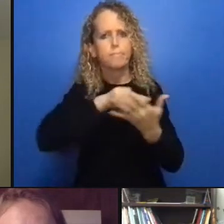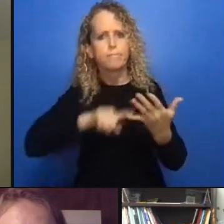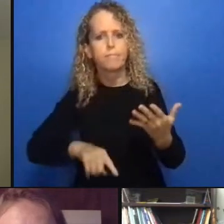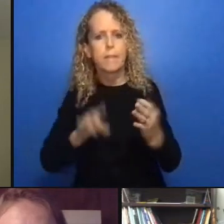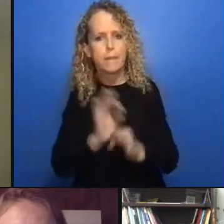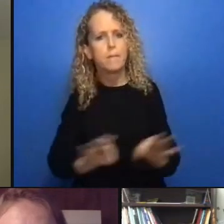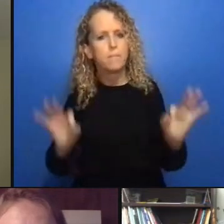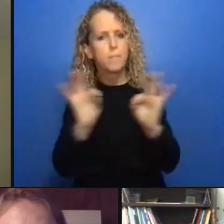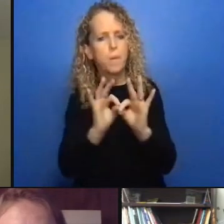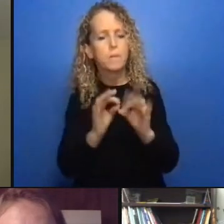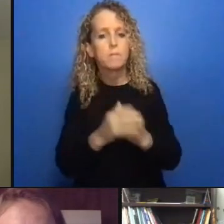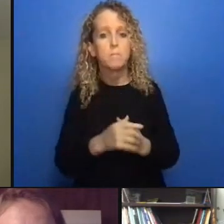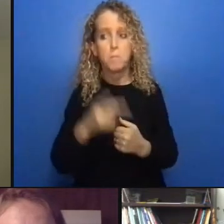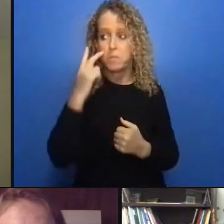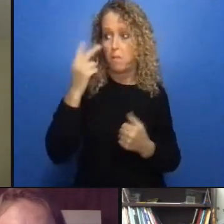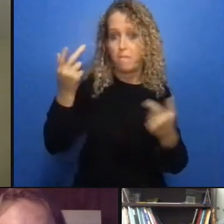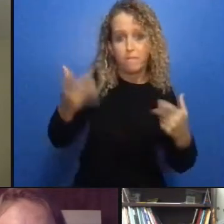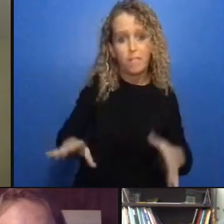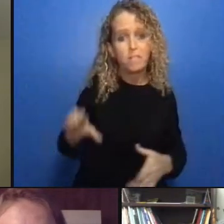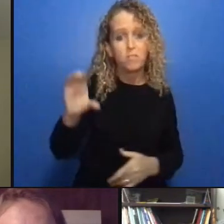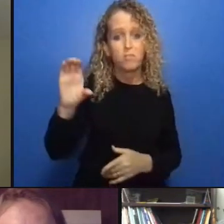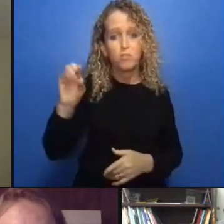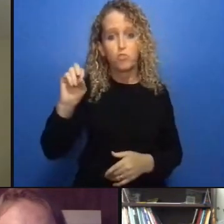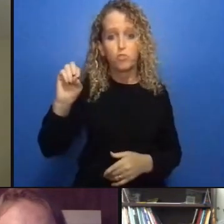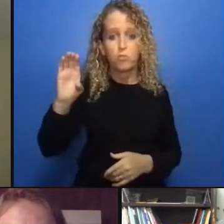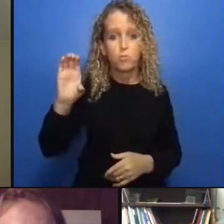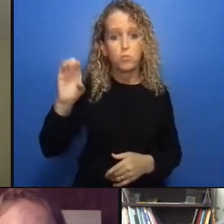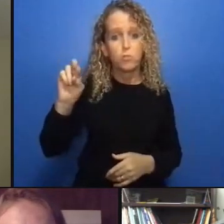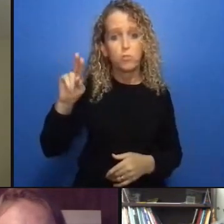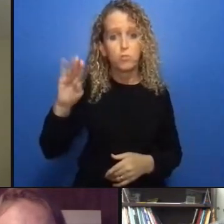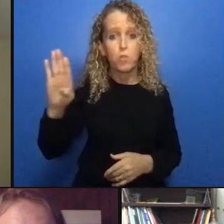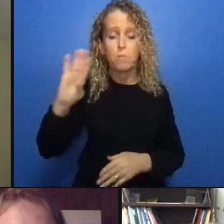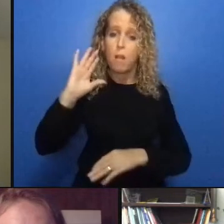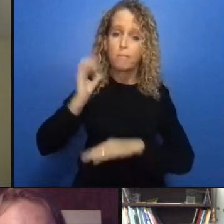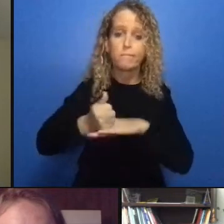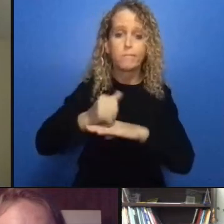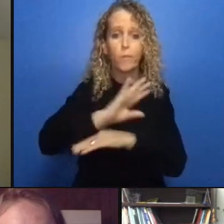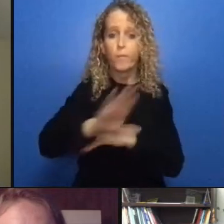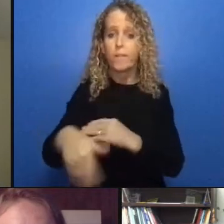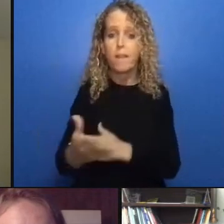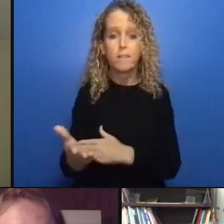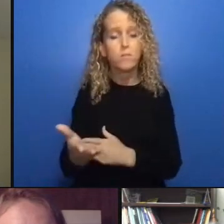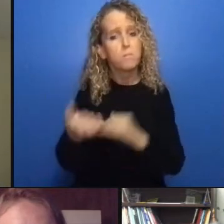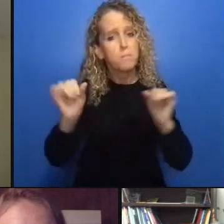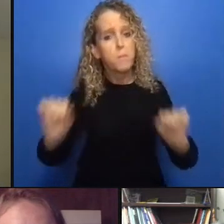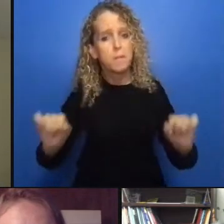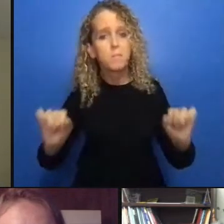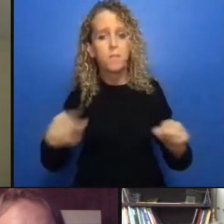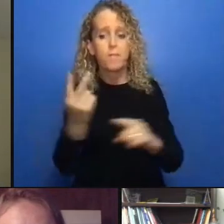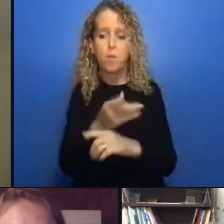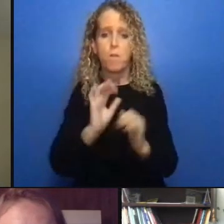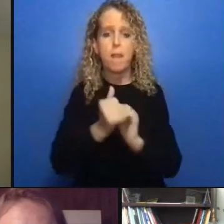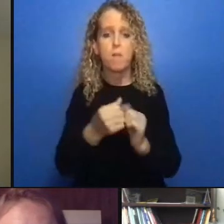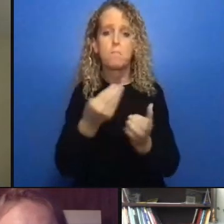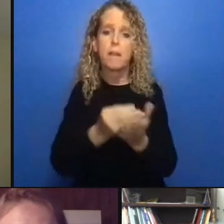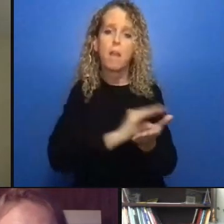okay unless somebody jumps over me which i'm i'm fine with but in the interest of time I might just kind of jump on to the next question